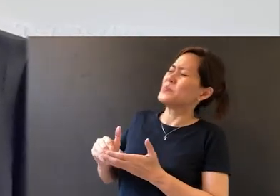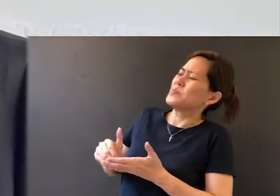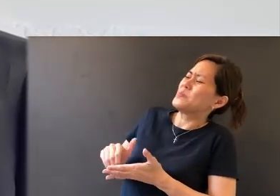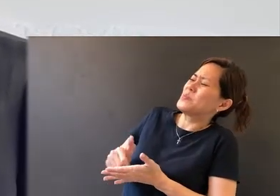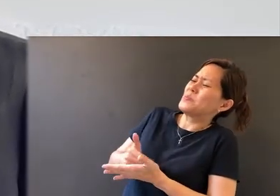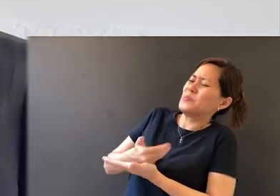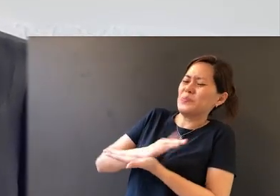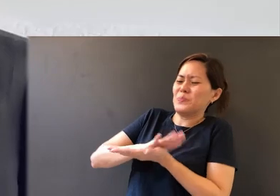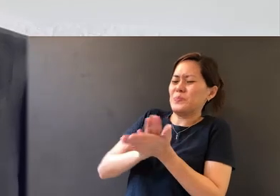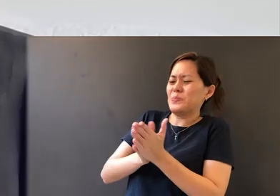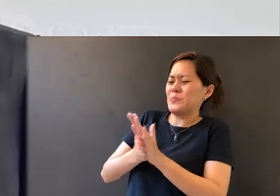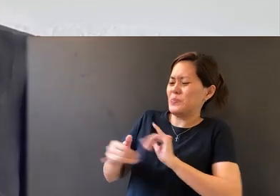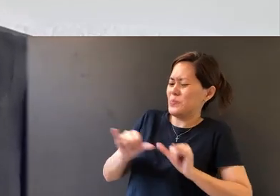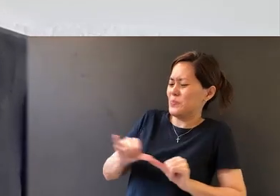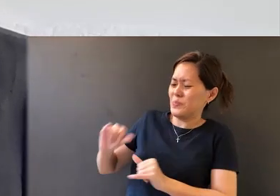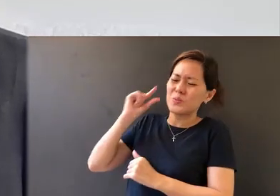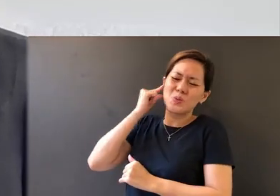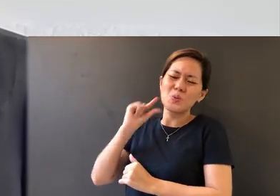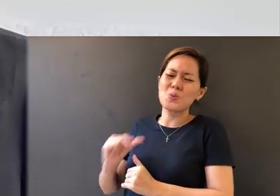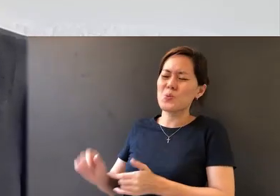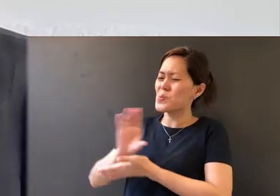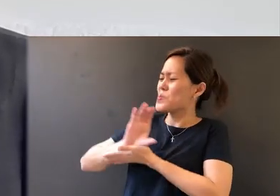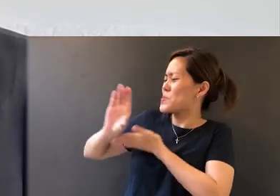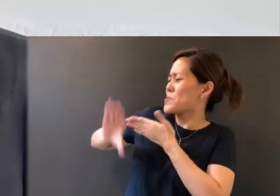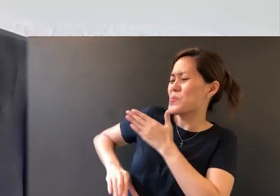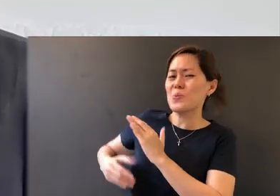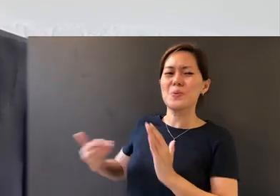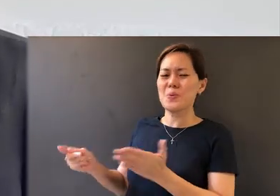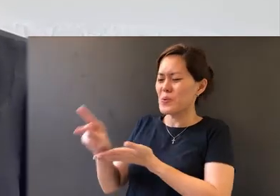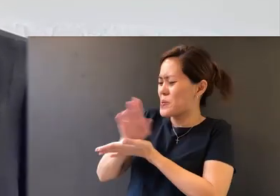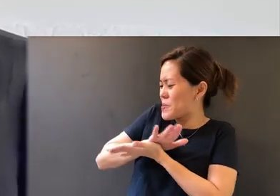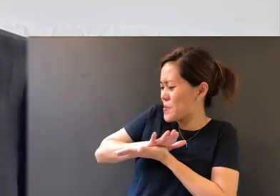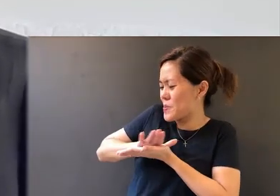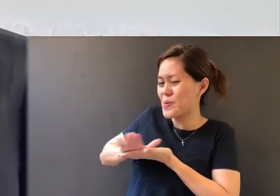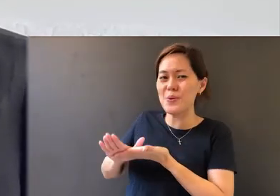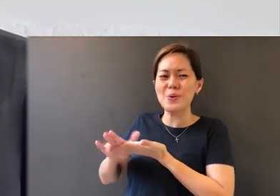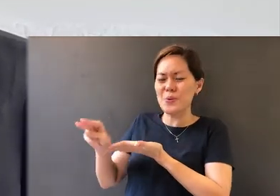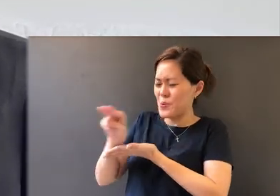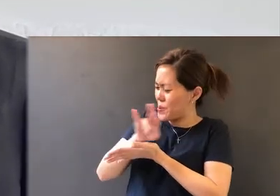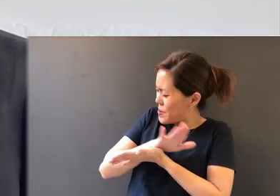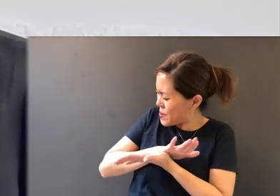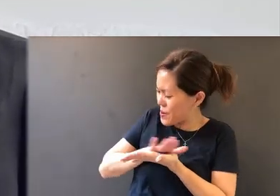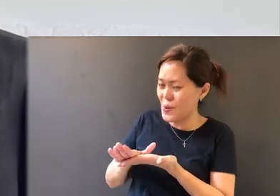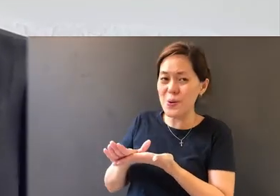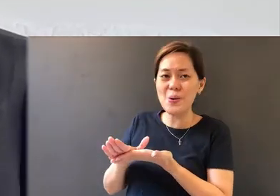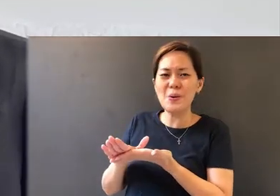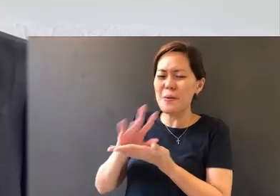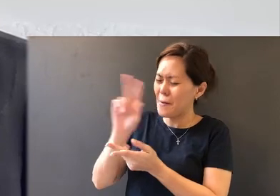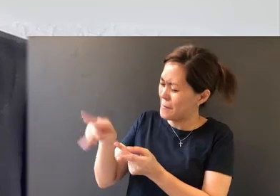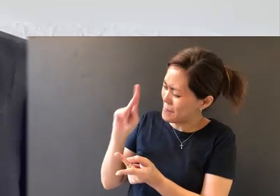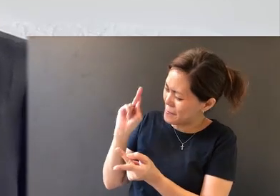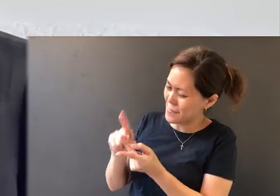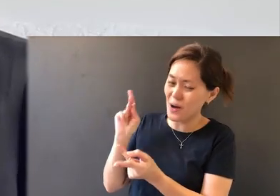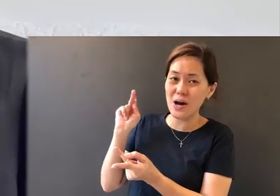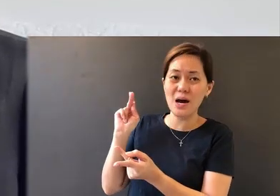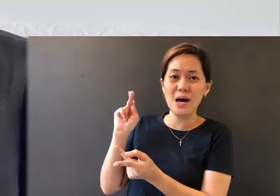as gold, to completion. Pure, holy, perfect,